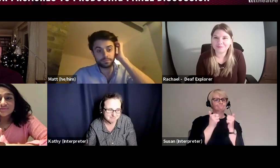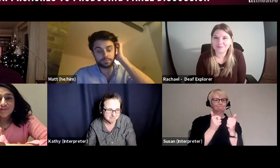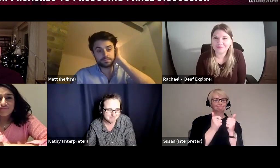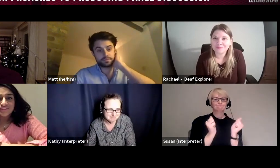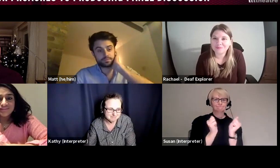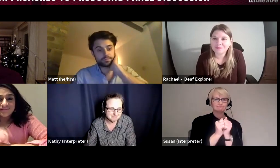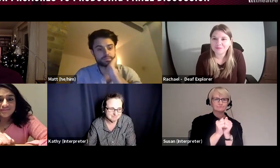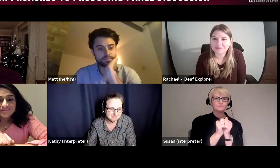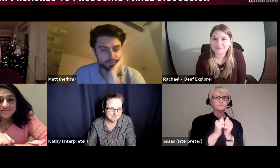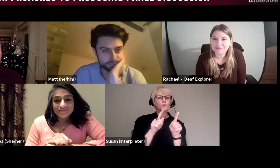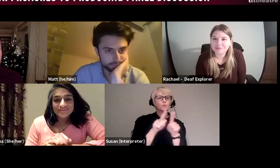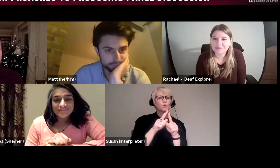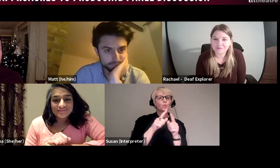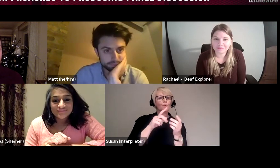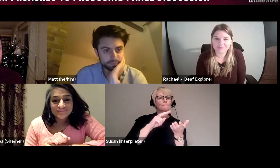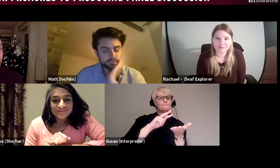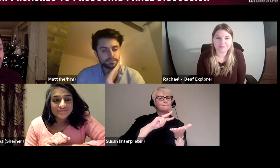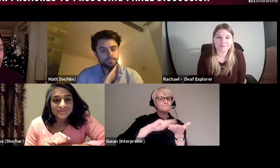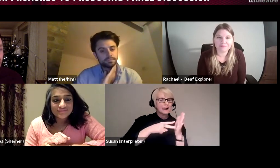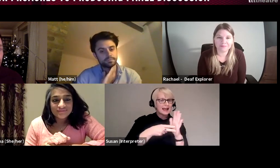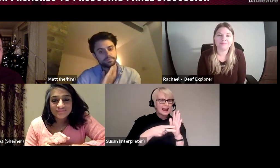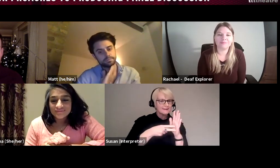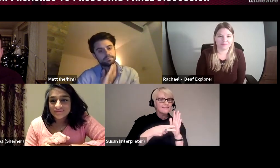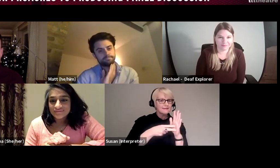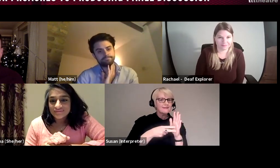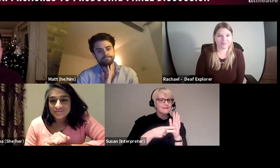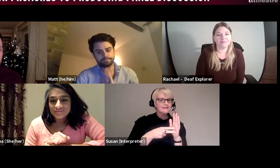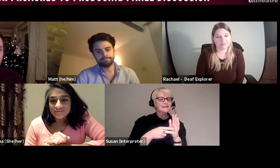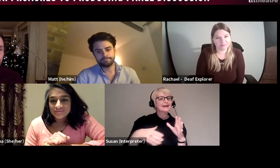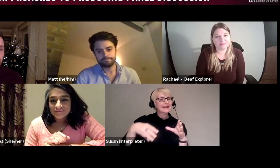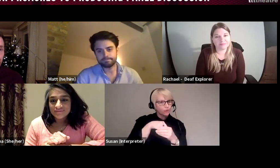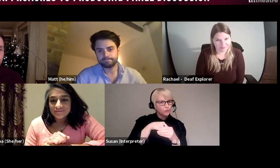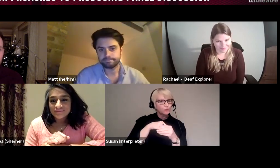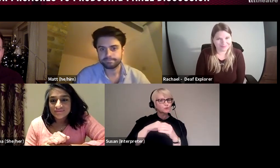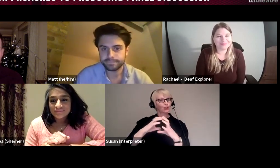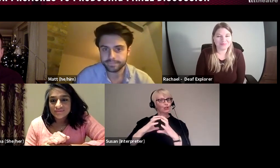goes right into the communications with the team as well. Communication by e-mail,